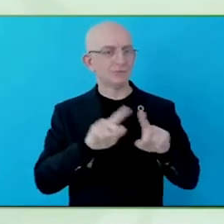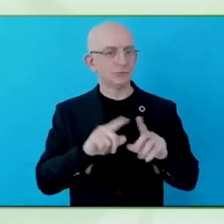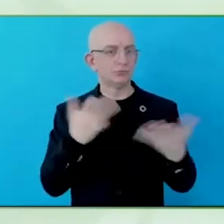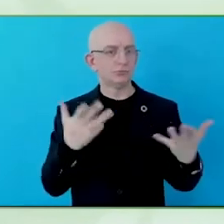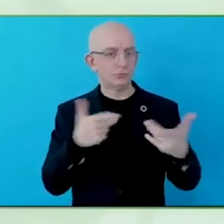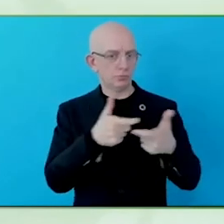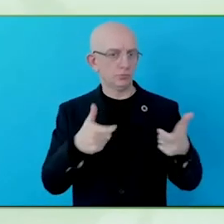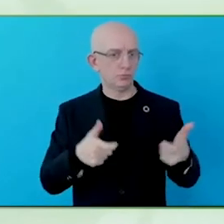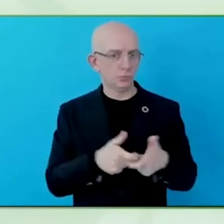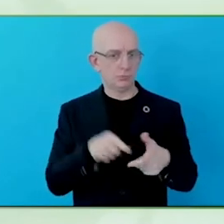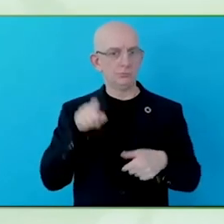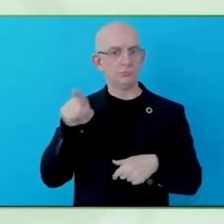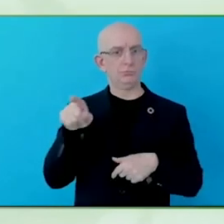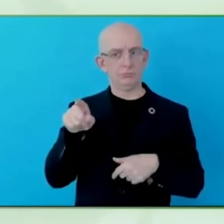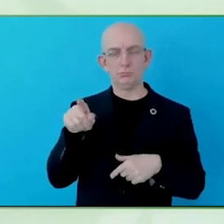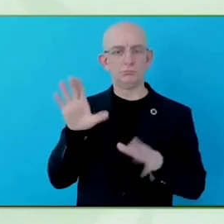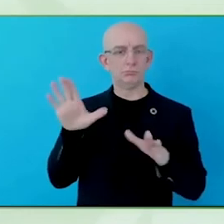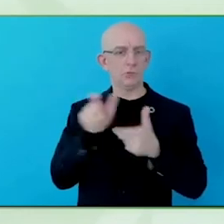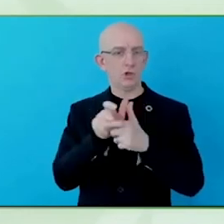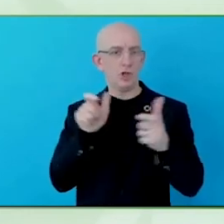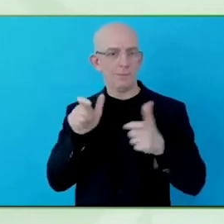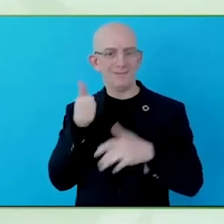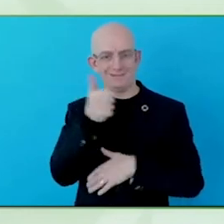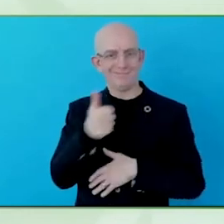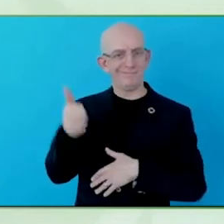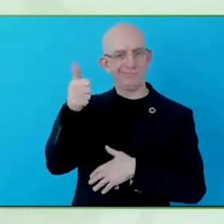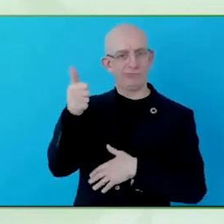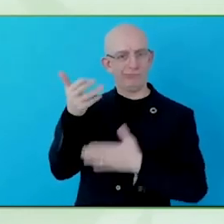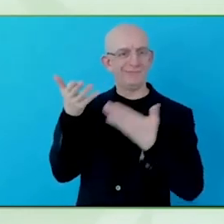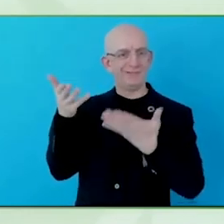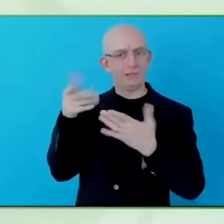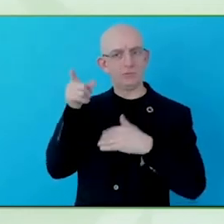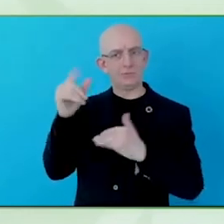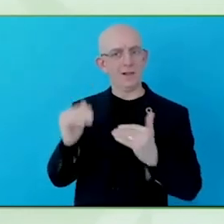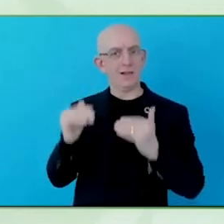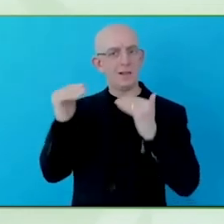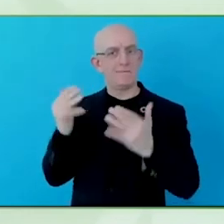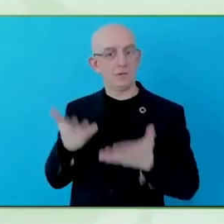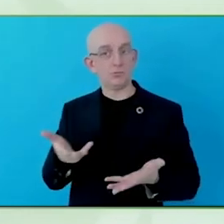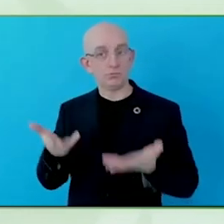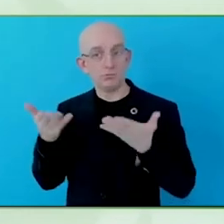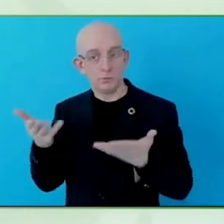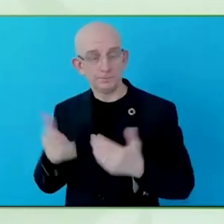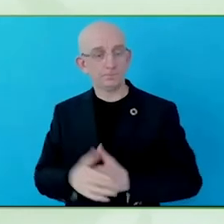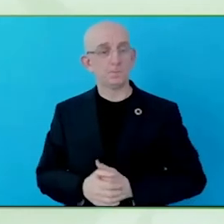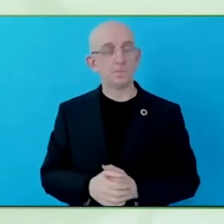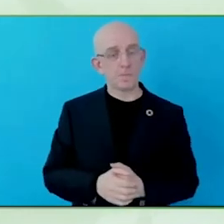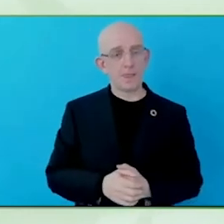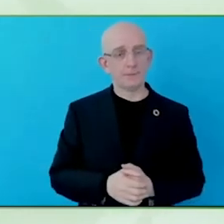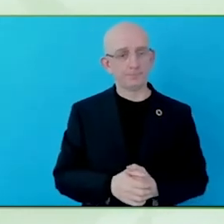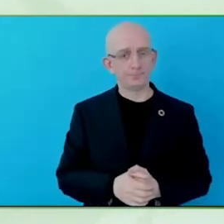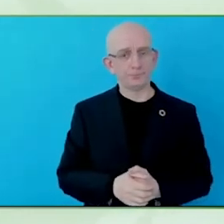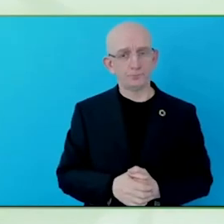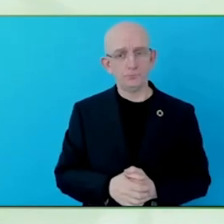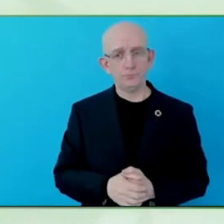specifically for the national business and disability network, which we have now 35 of.